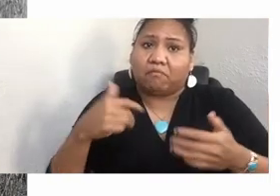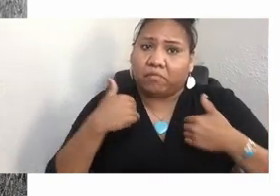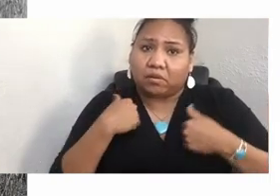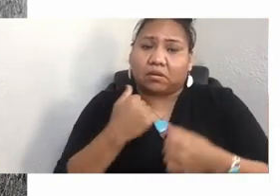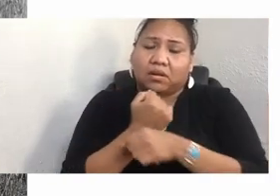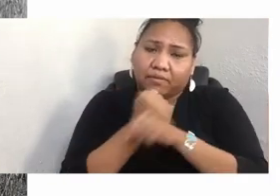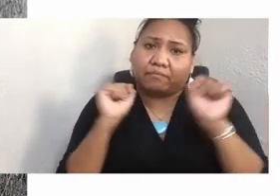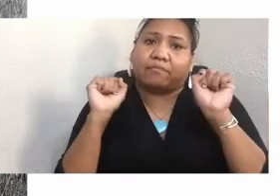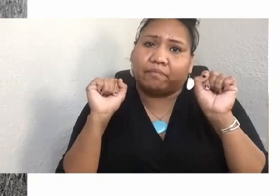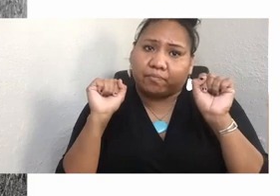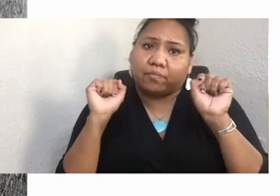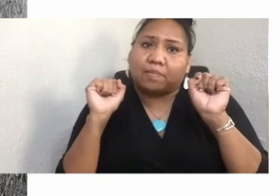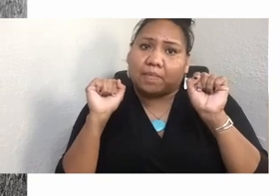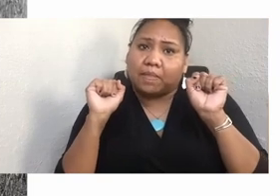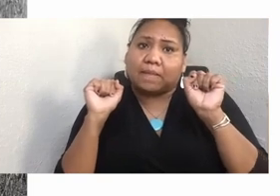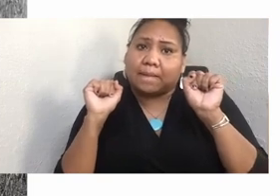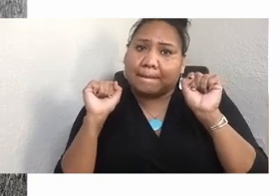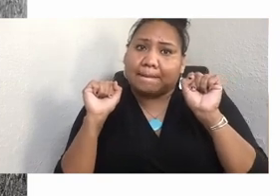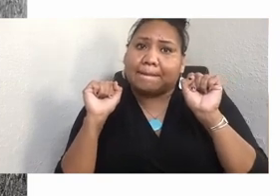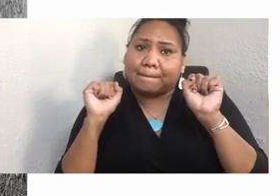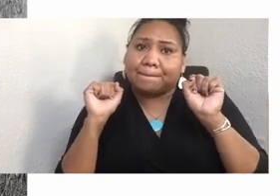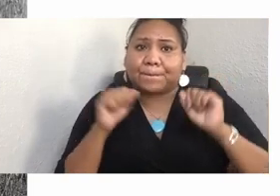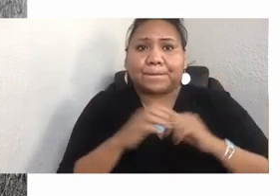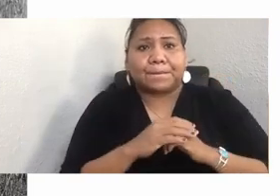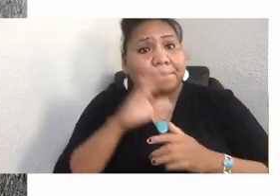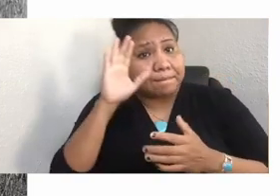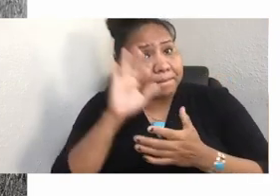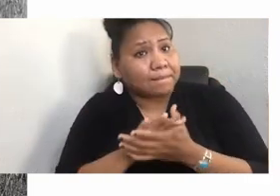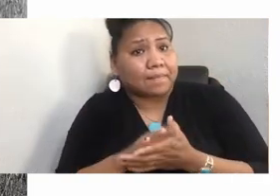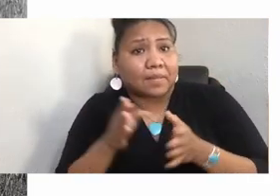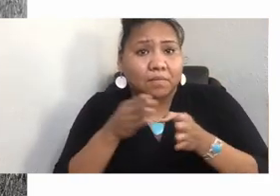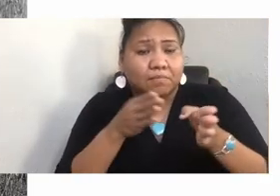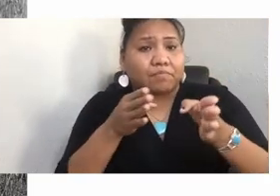I genuinely believe that the path forward lies in believing that our lives, pedagogies,